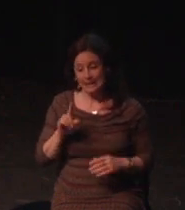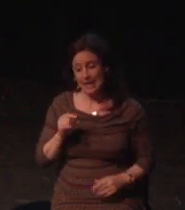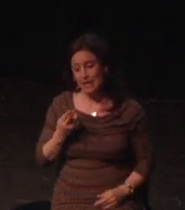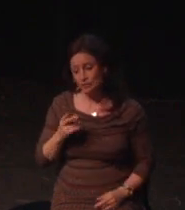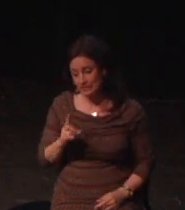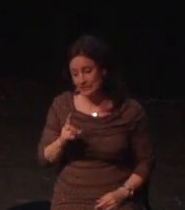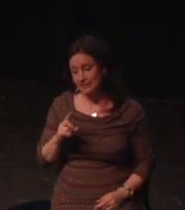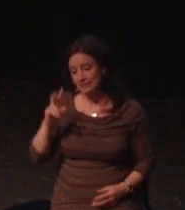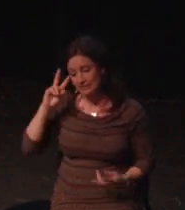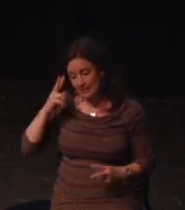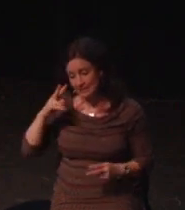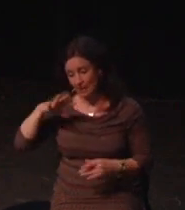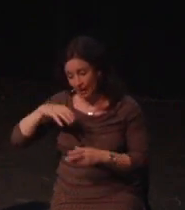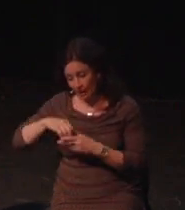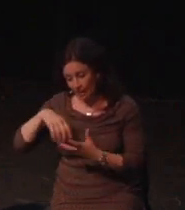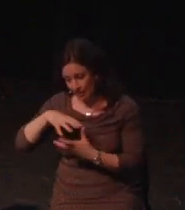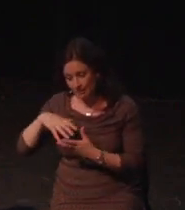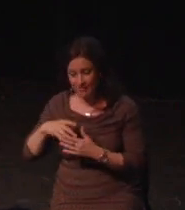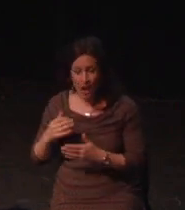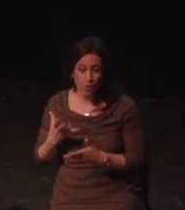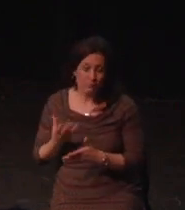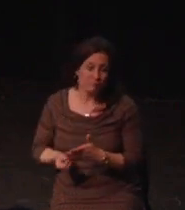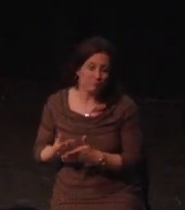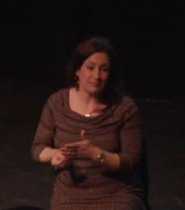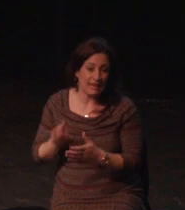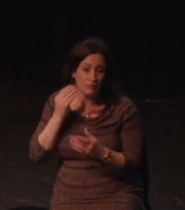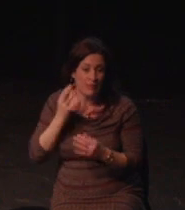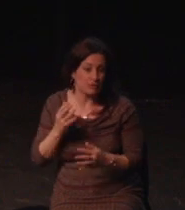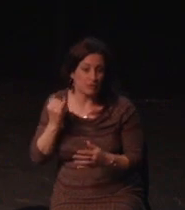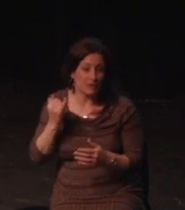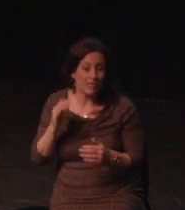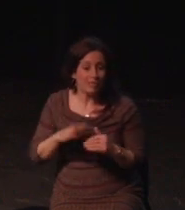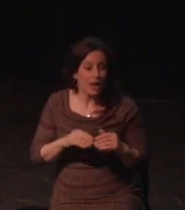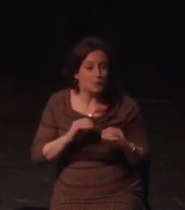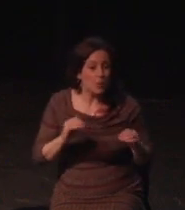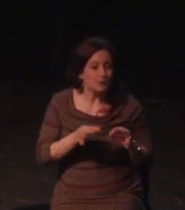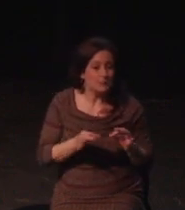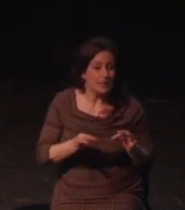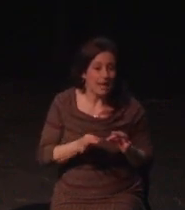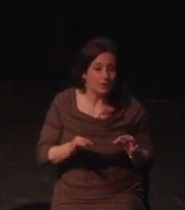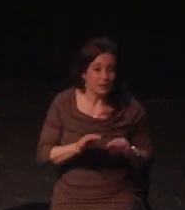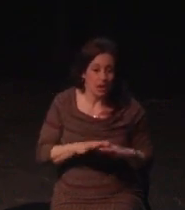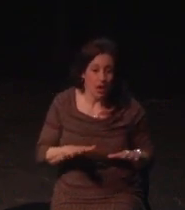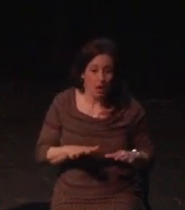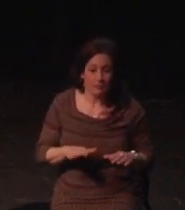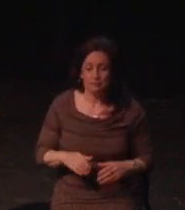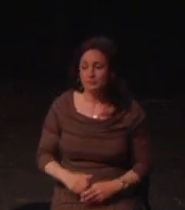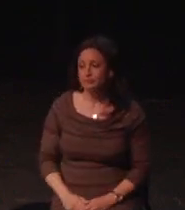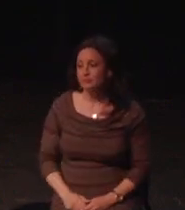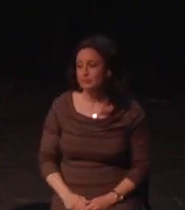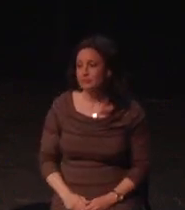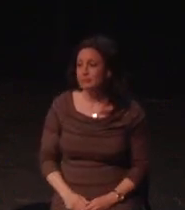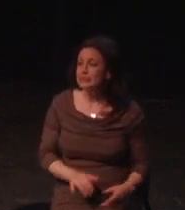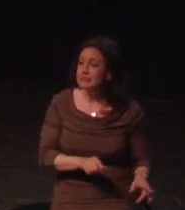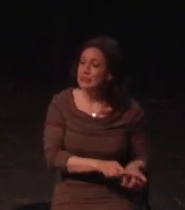I don't have the time in my 30 minutes to talk in depth about everything accessibility,